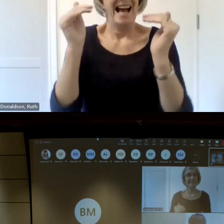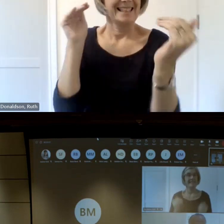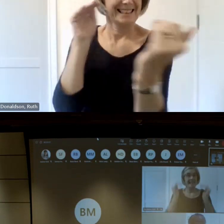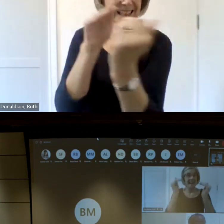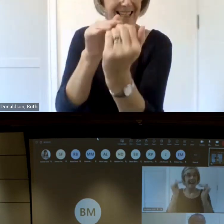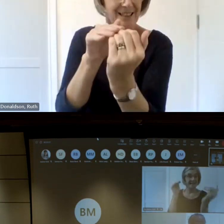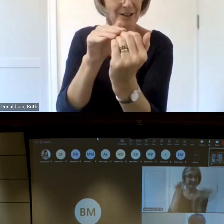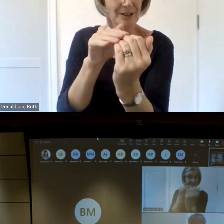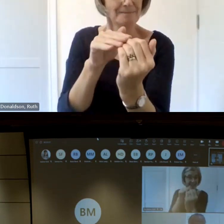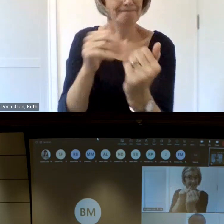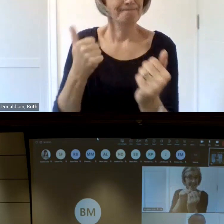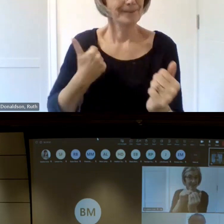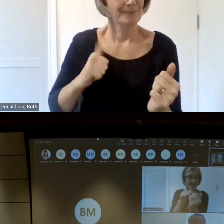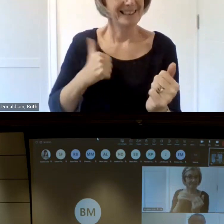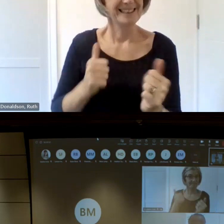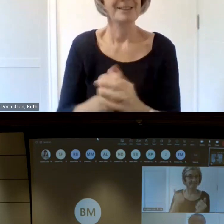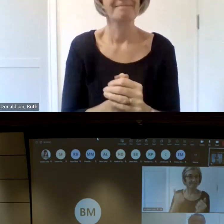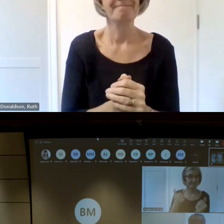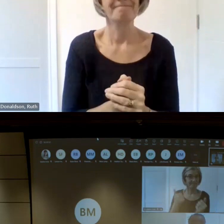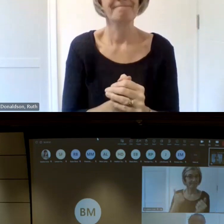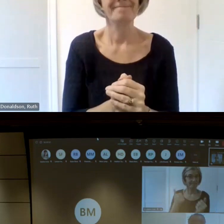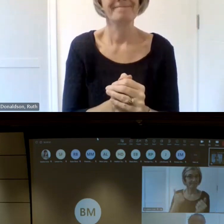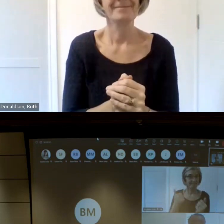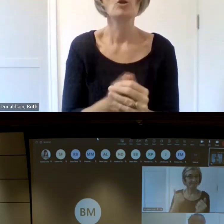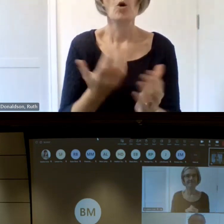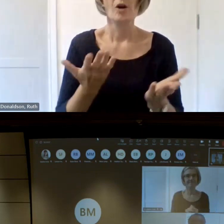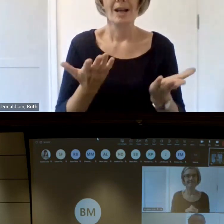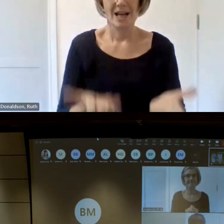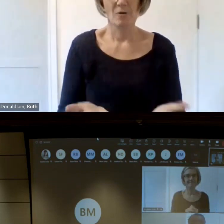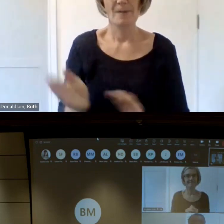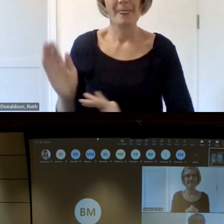so now we're going to talk about all of our lovely panels so first of all we've got Ren